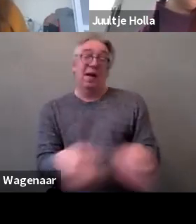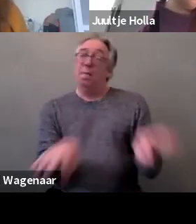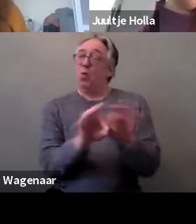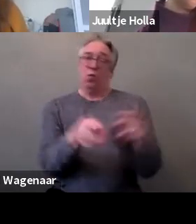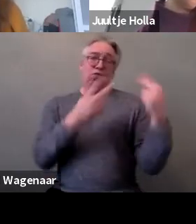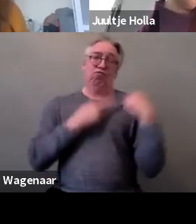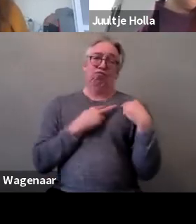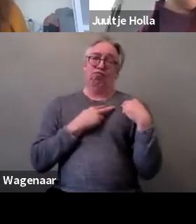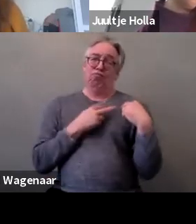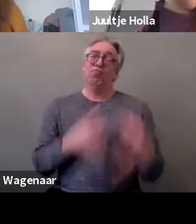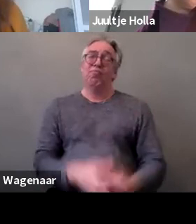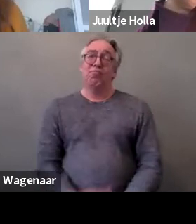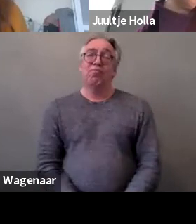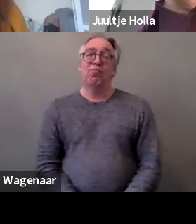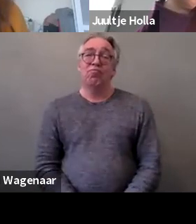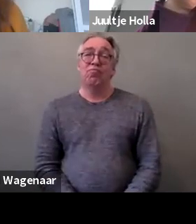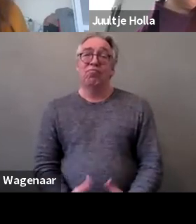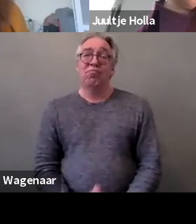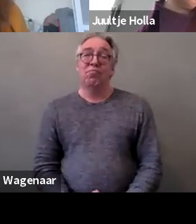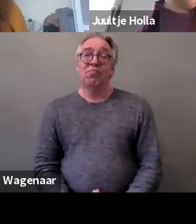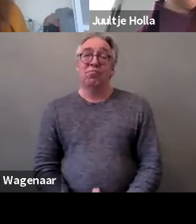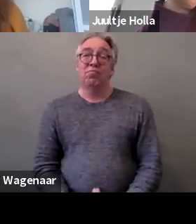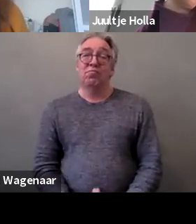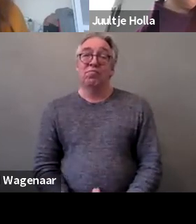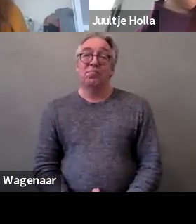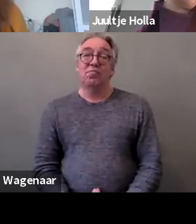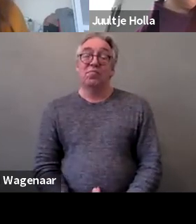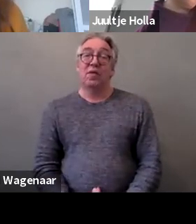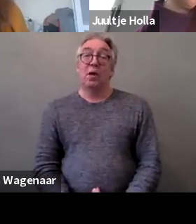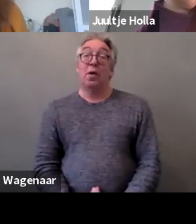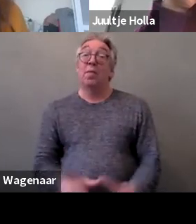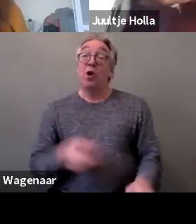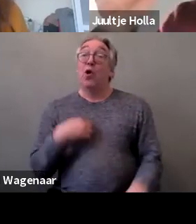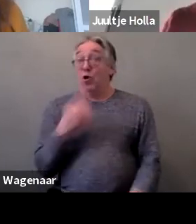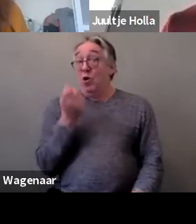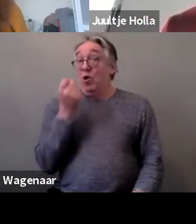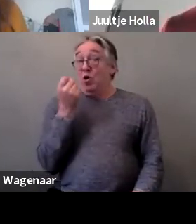but I also understand it's very difficult to work as NGO